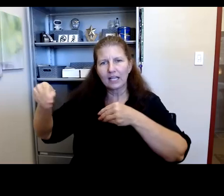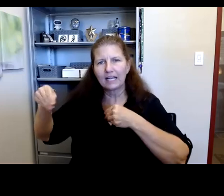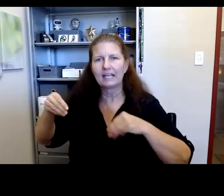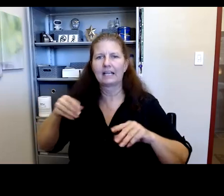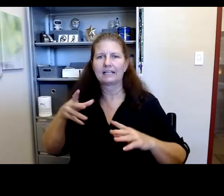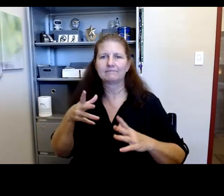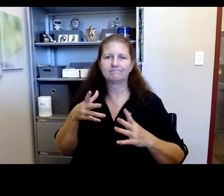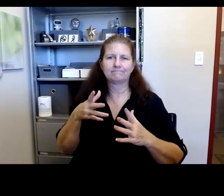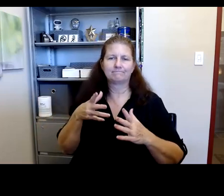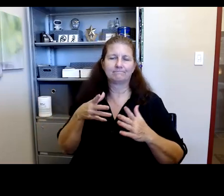Robyn Thomas: so